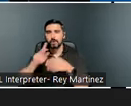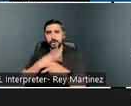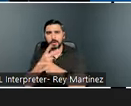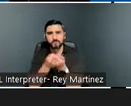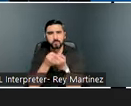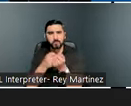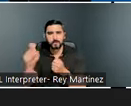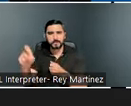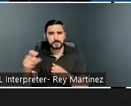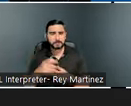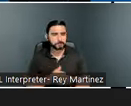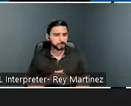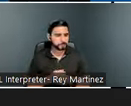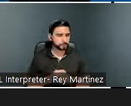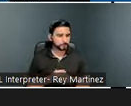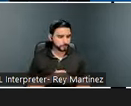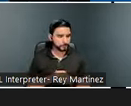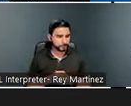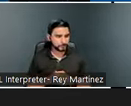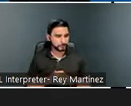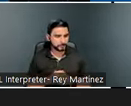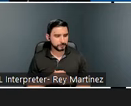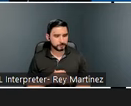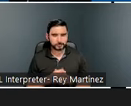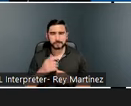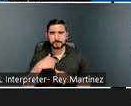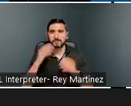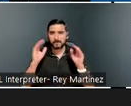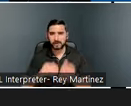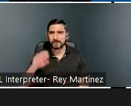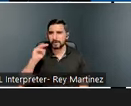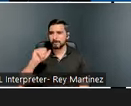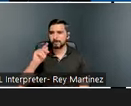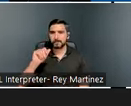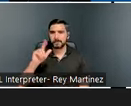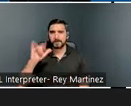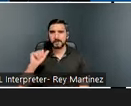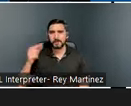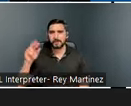Next, we will hear from Mikalia Gray from the Brain Injury Alliance in